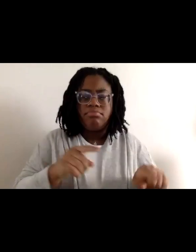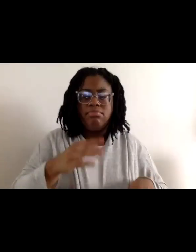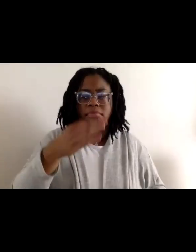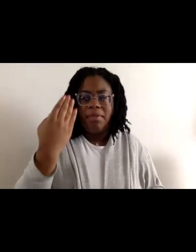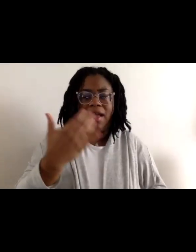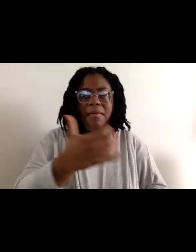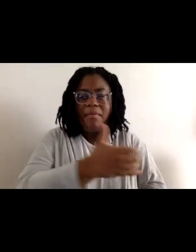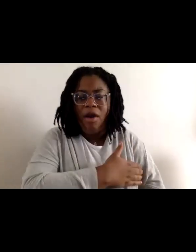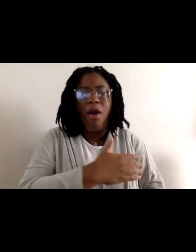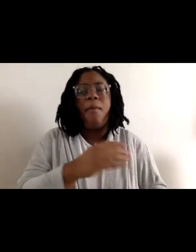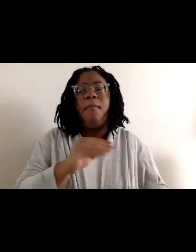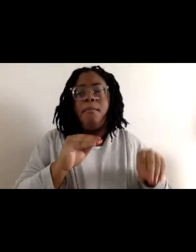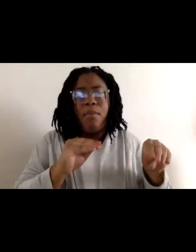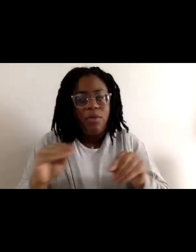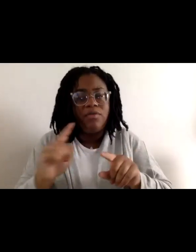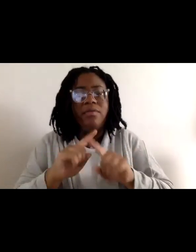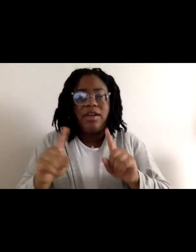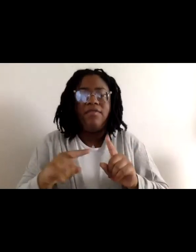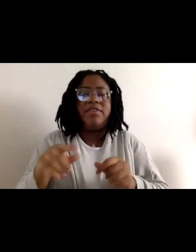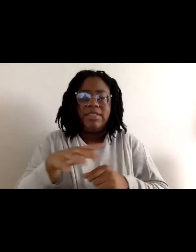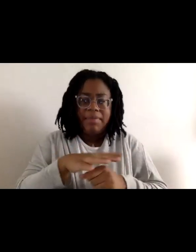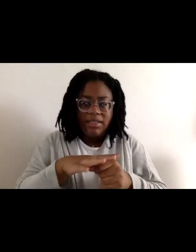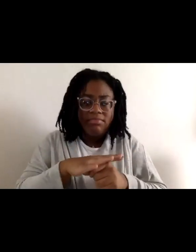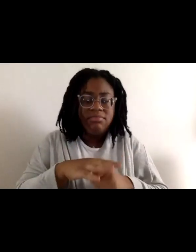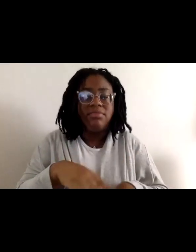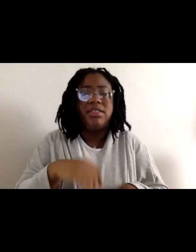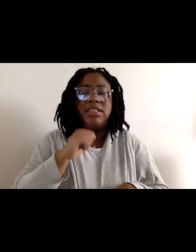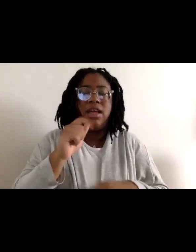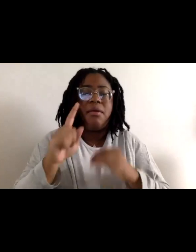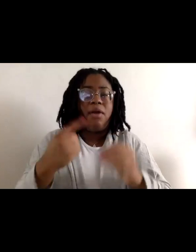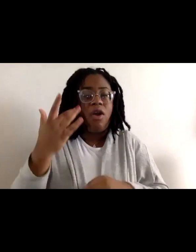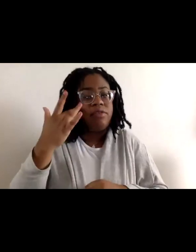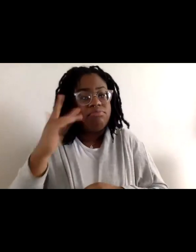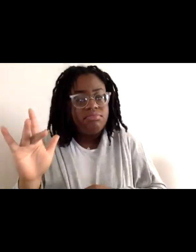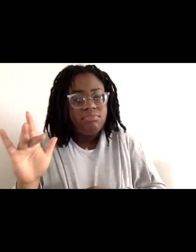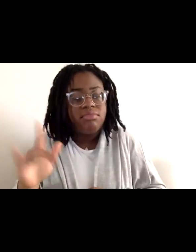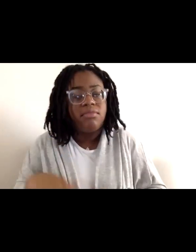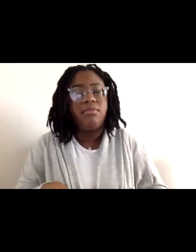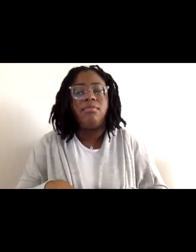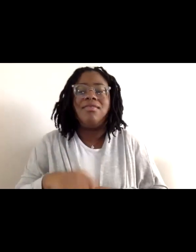Black Power is not just about our intellect. Black Power is not just about our organizing.